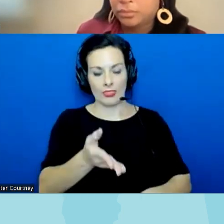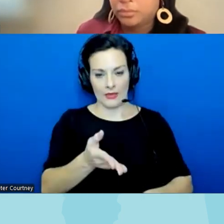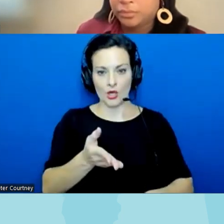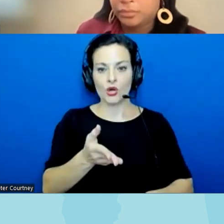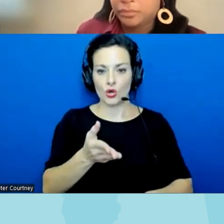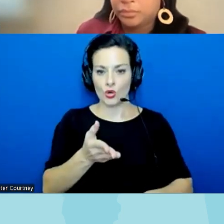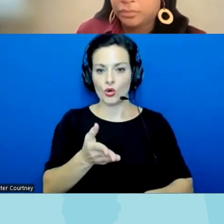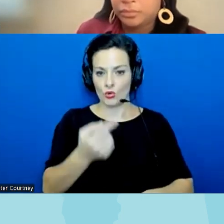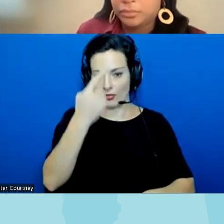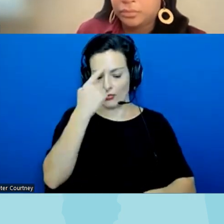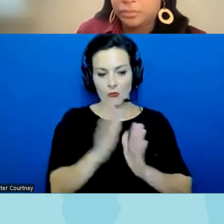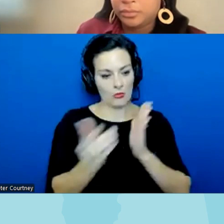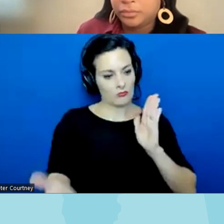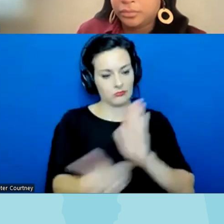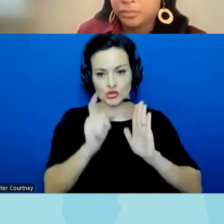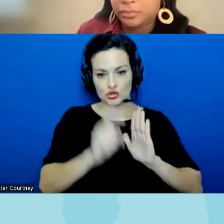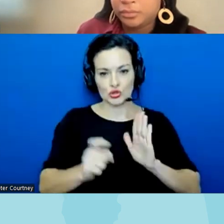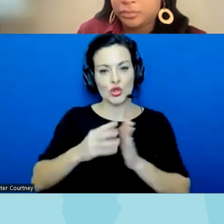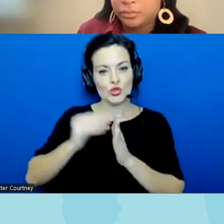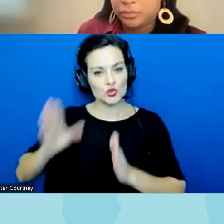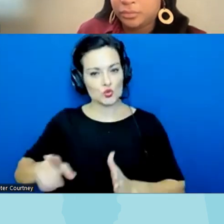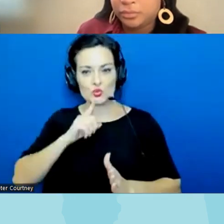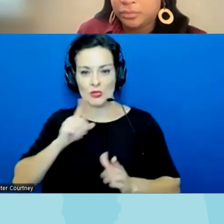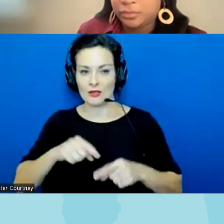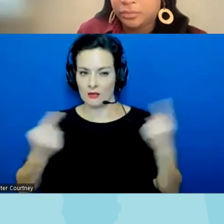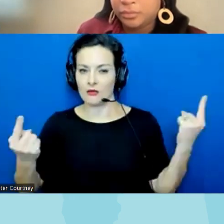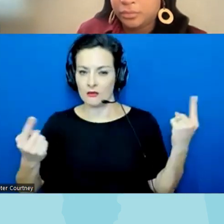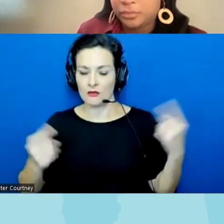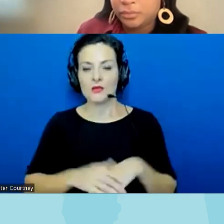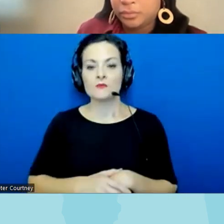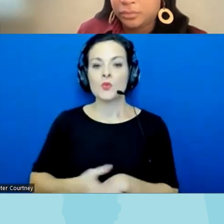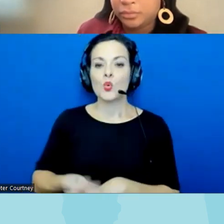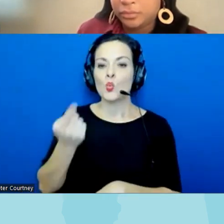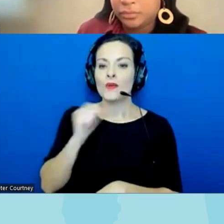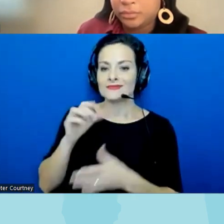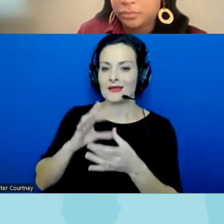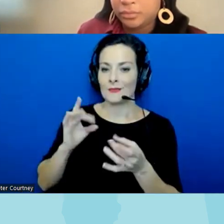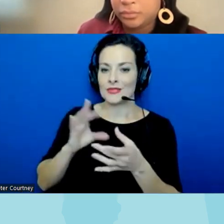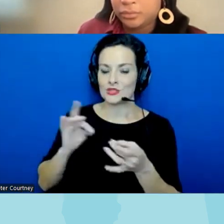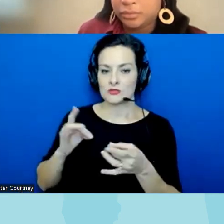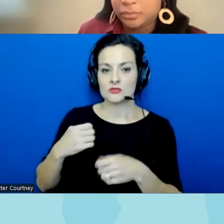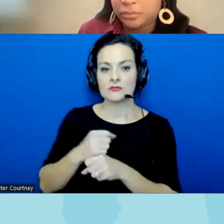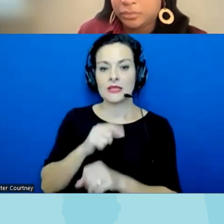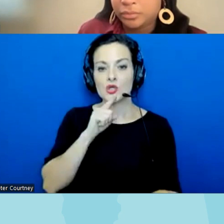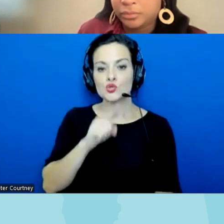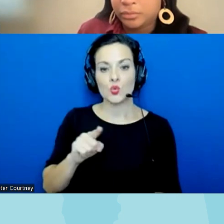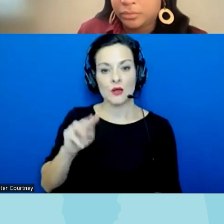books one thing that hasn't been mentioned is making sure that the media is aware that this